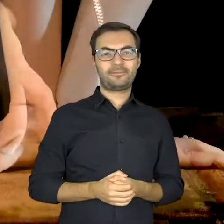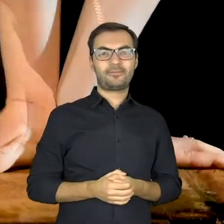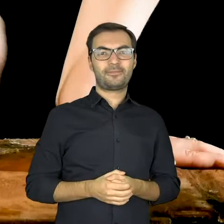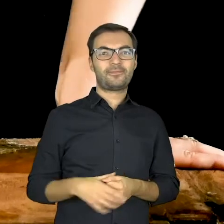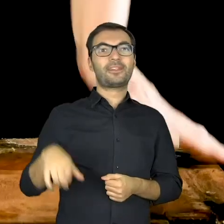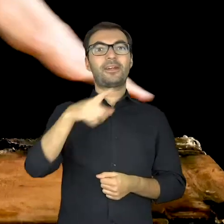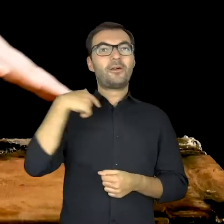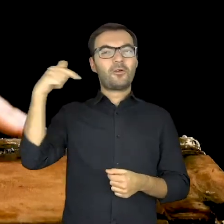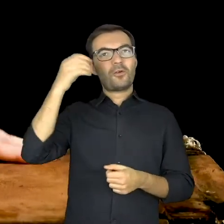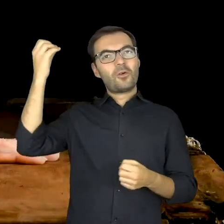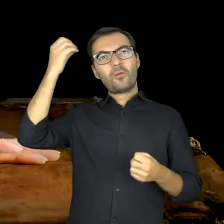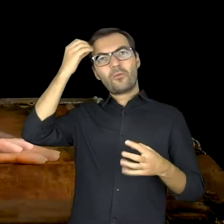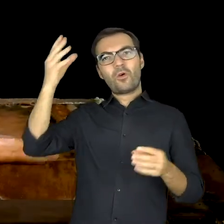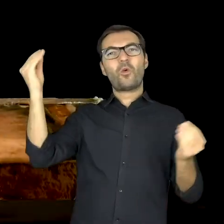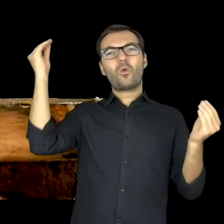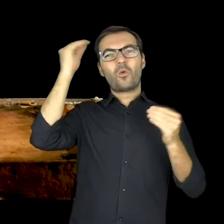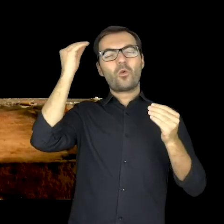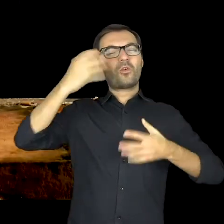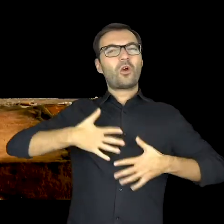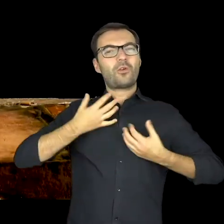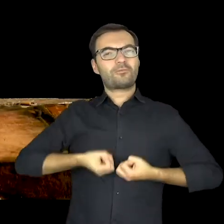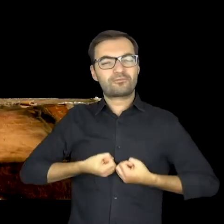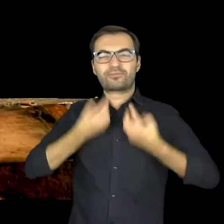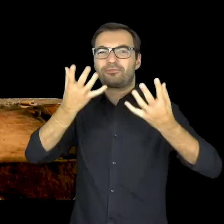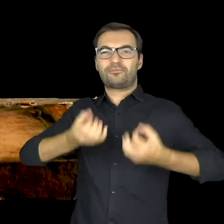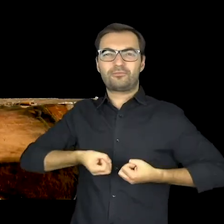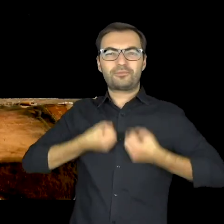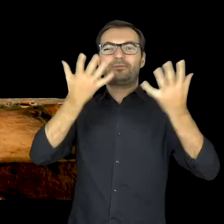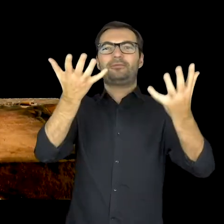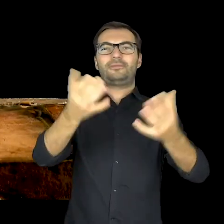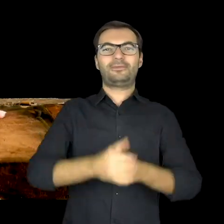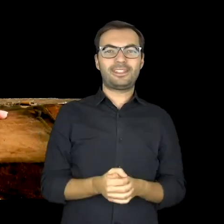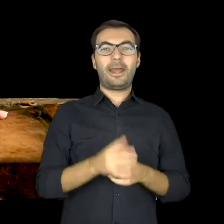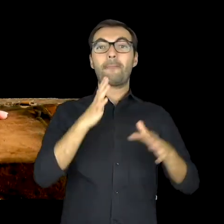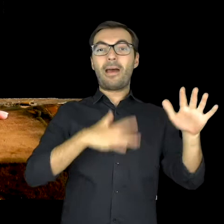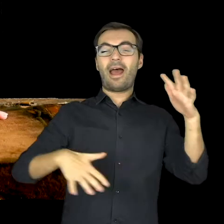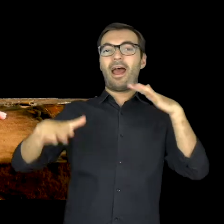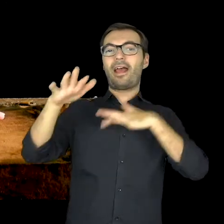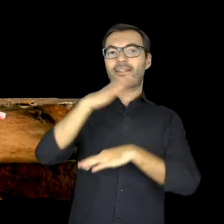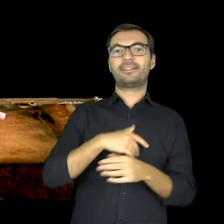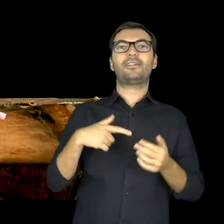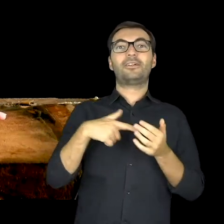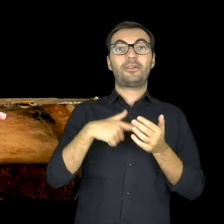Here, you can show your feelings Magic of the theater,